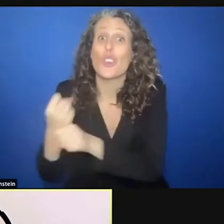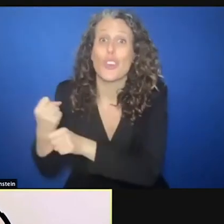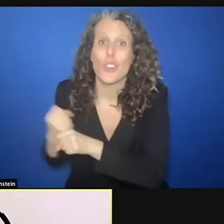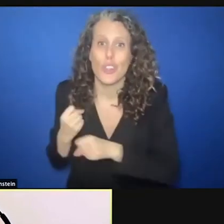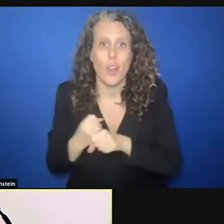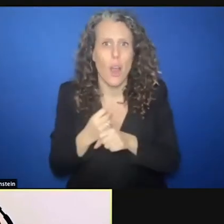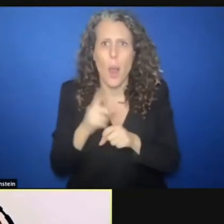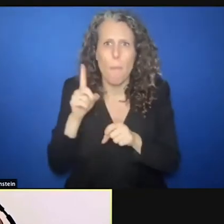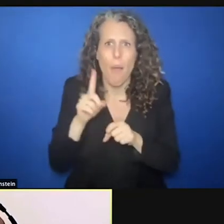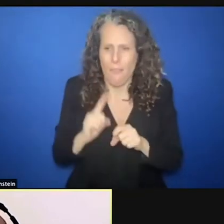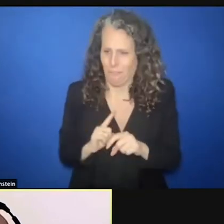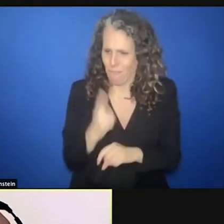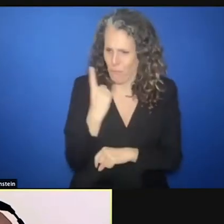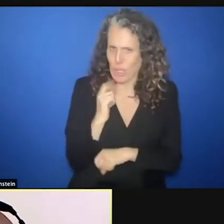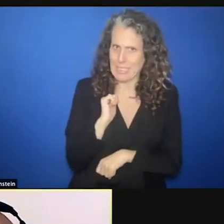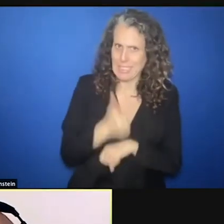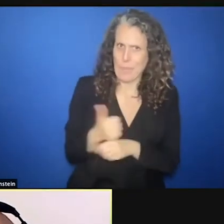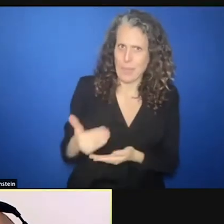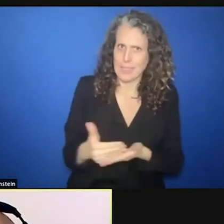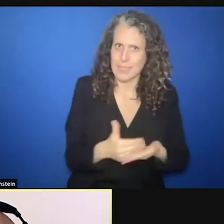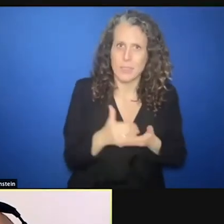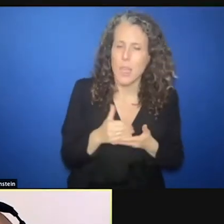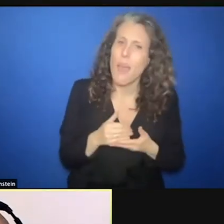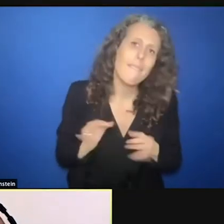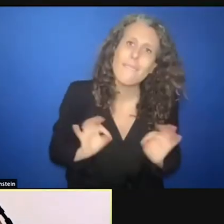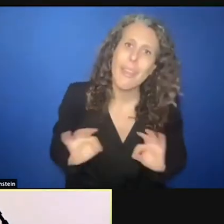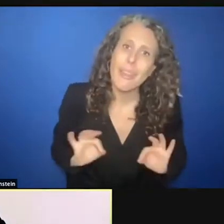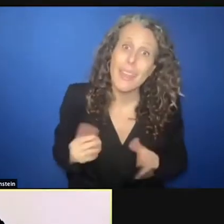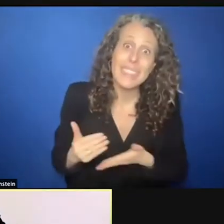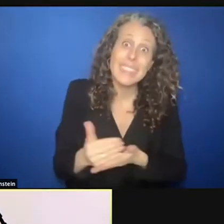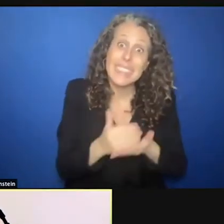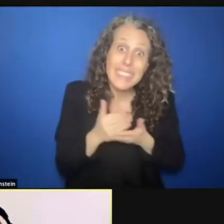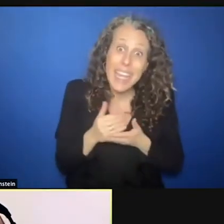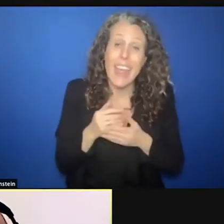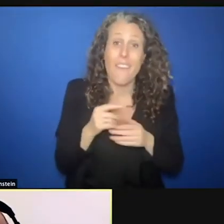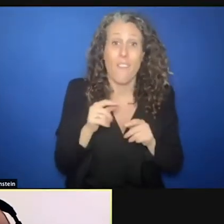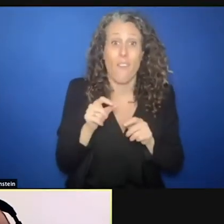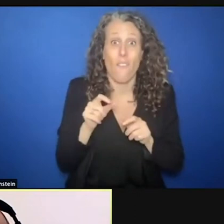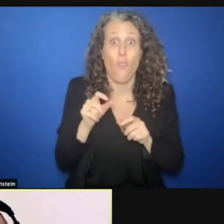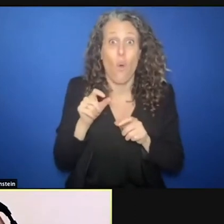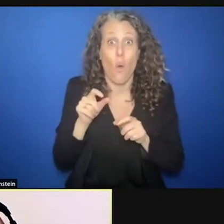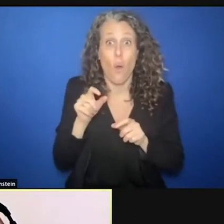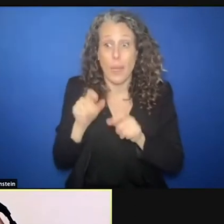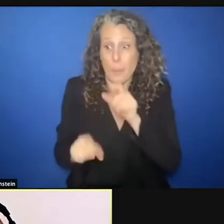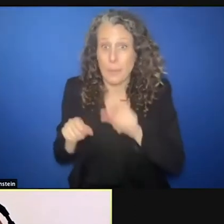needed. Not only for the affected populations but other humanitarian populations. Thank you for your